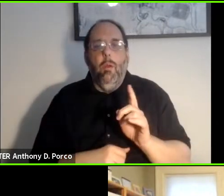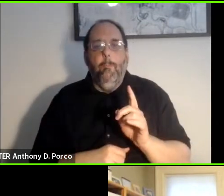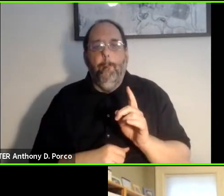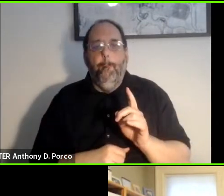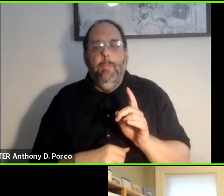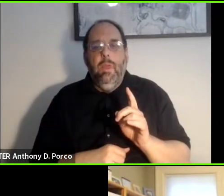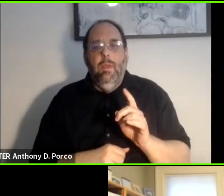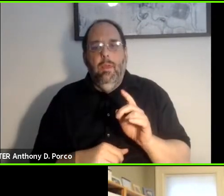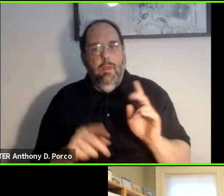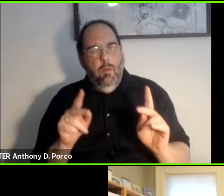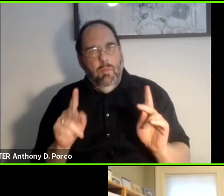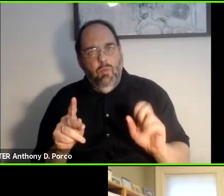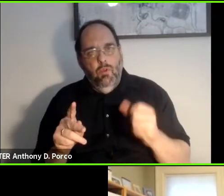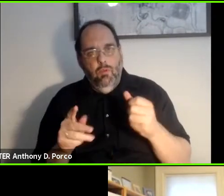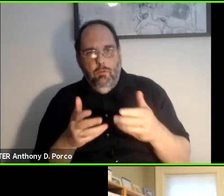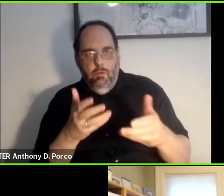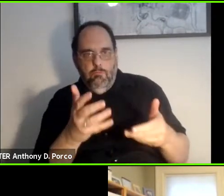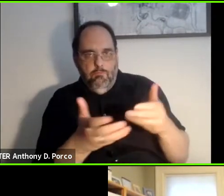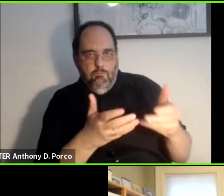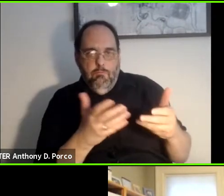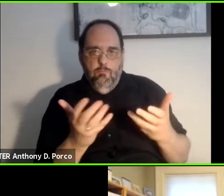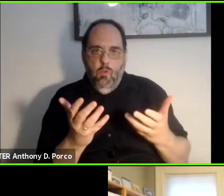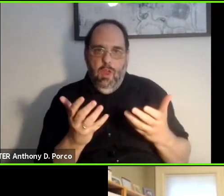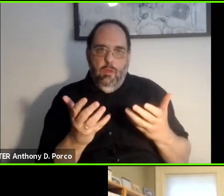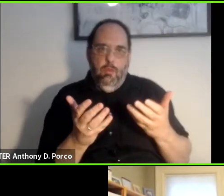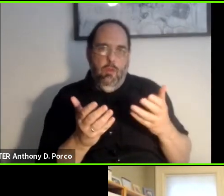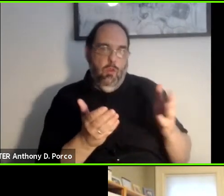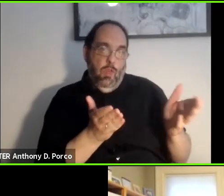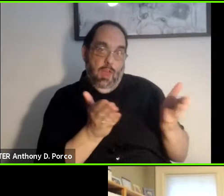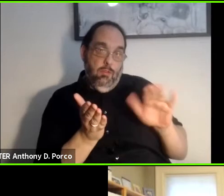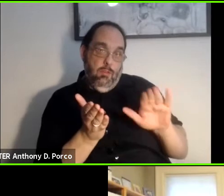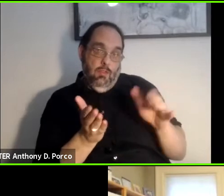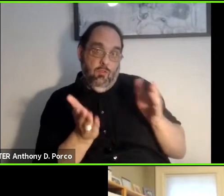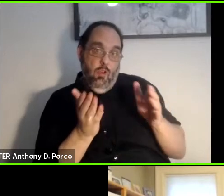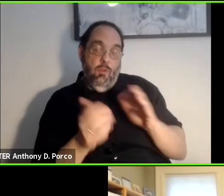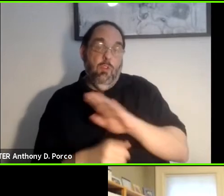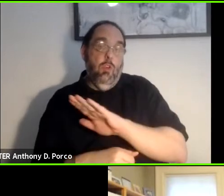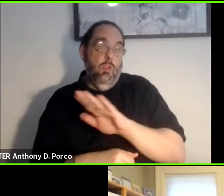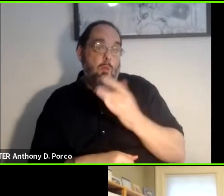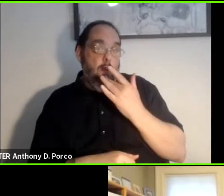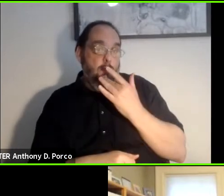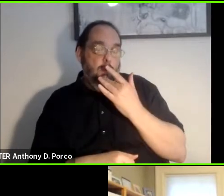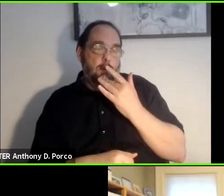people's interaction with the service is their preferences are conveyed into the